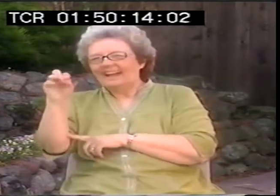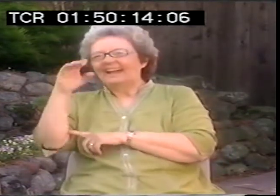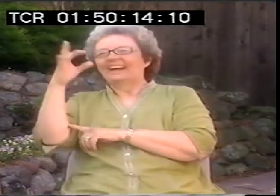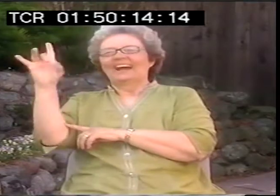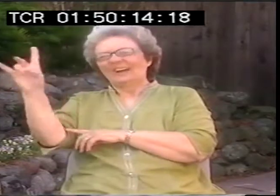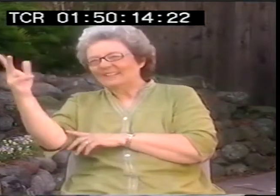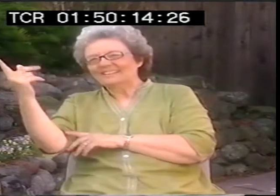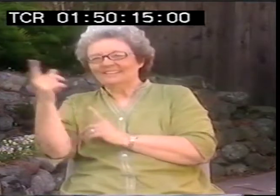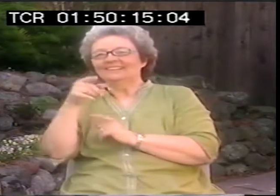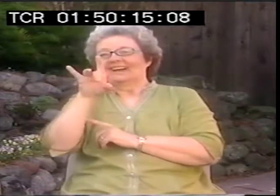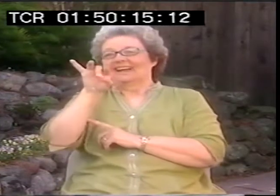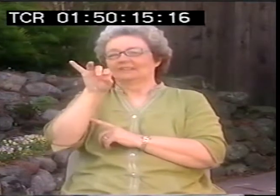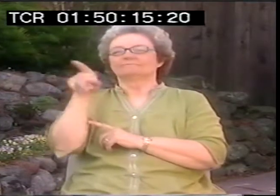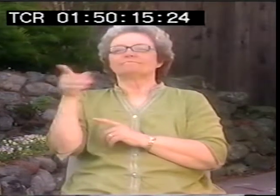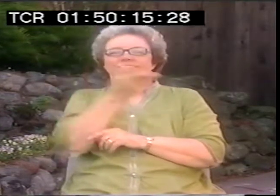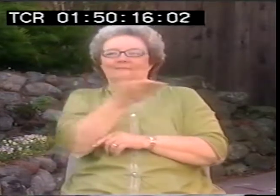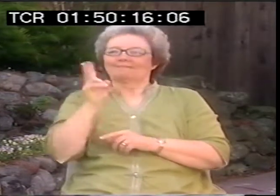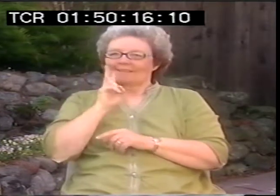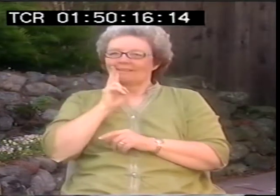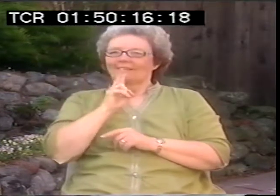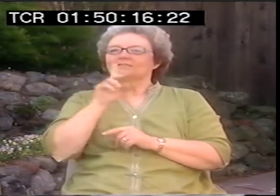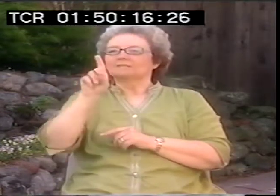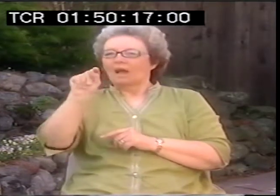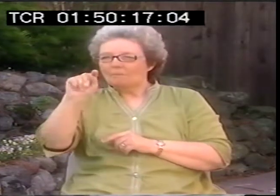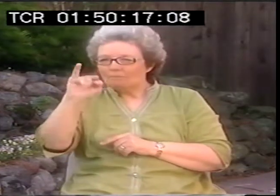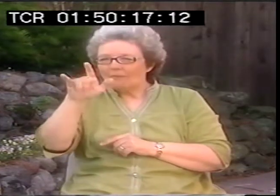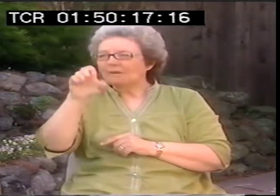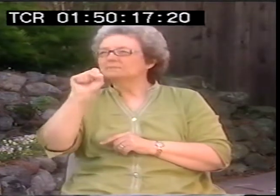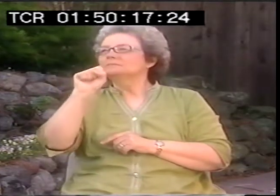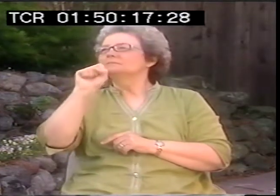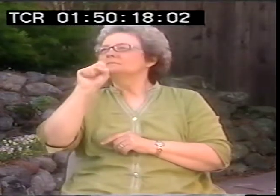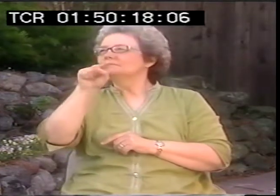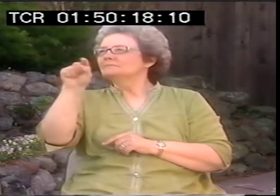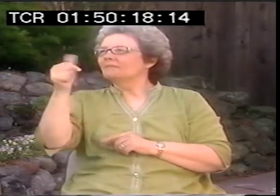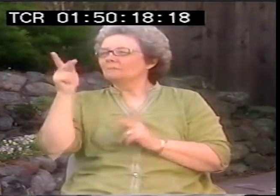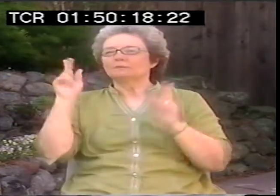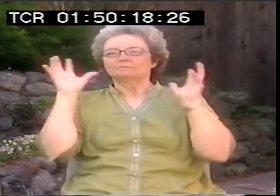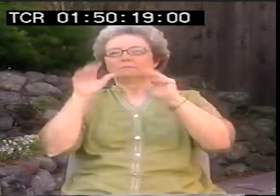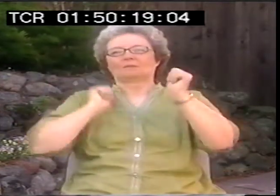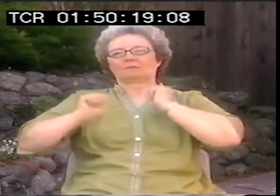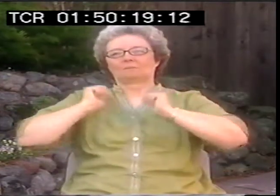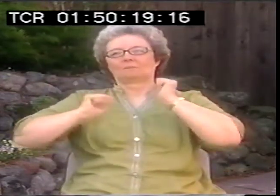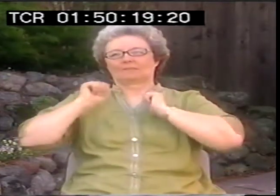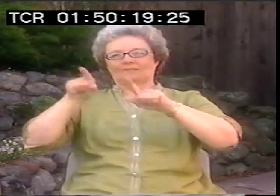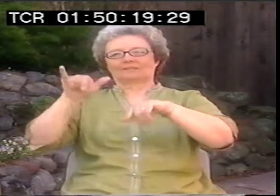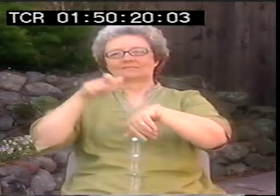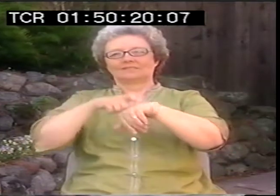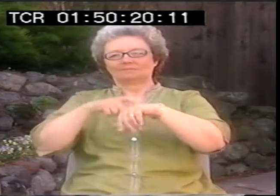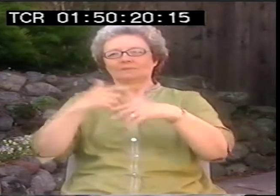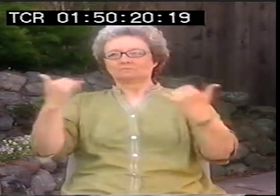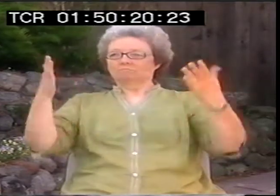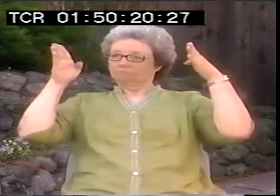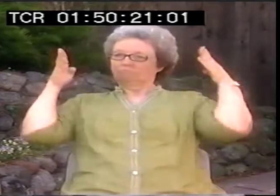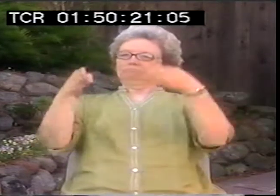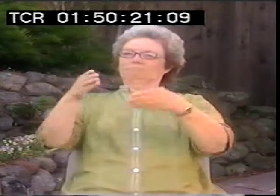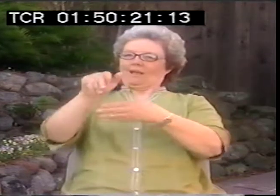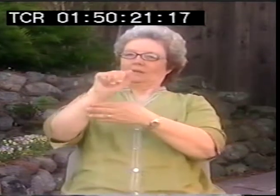Those were sign language trainers and teachers. That was in 1977, '78, '79, '80, somewhere around there.